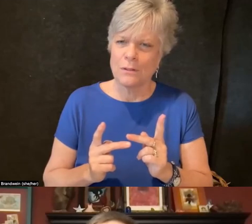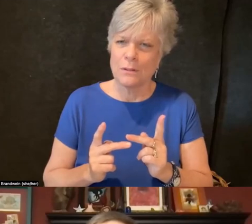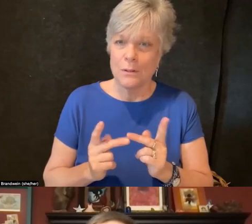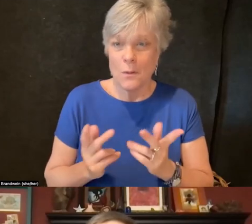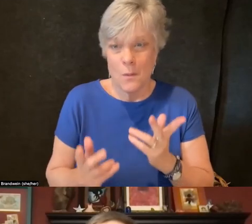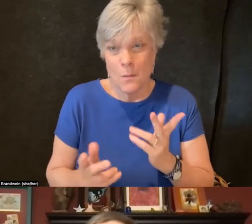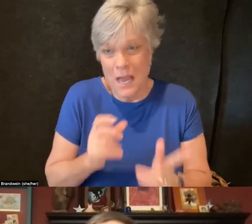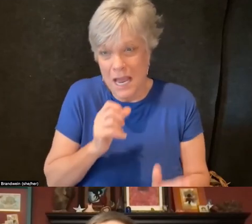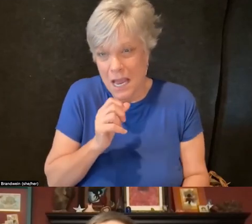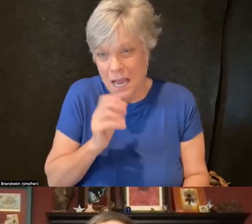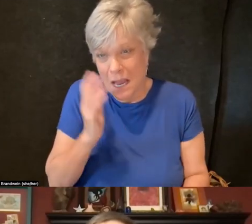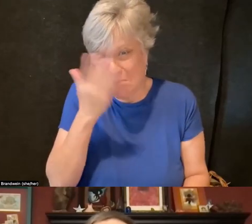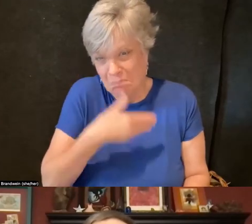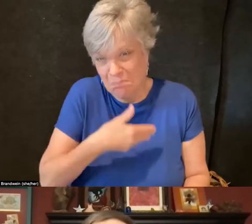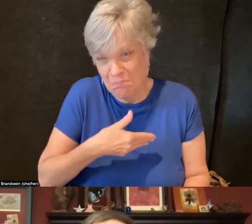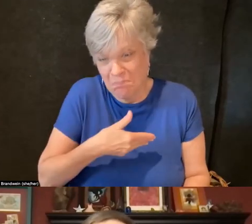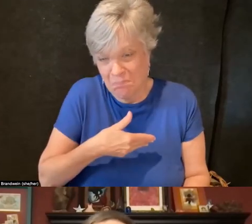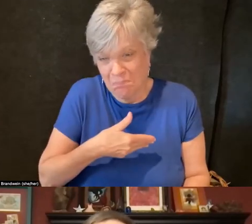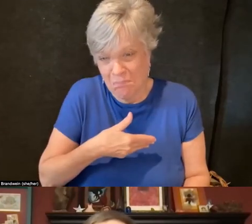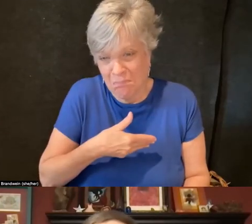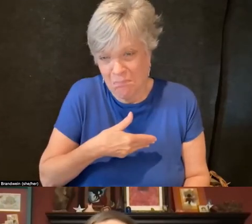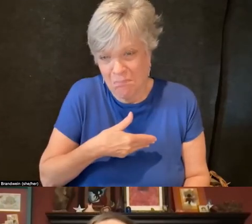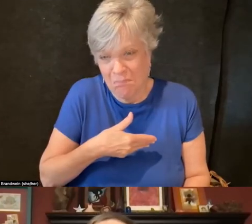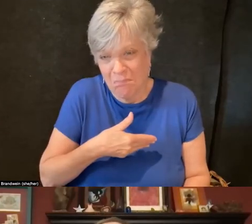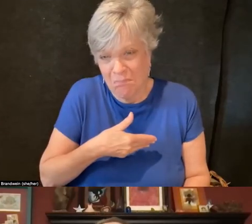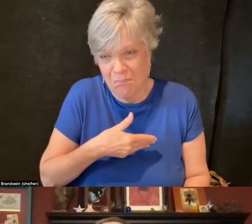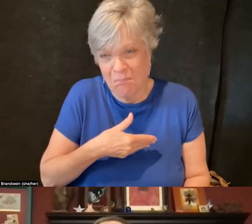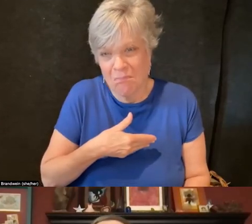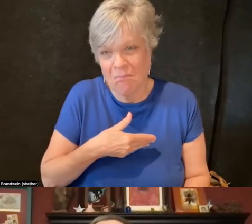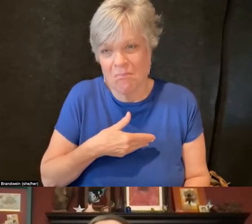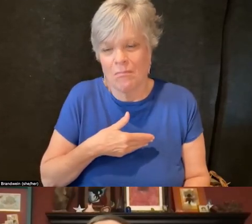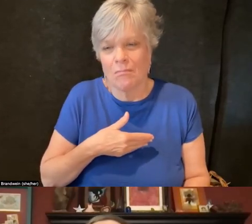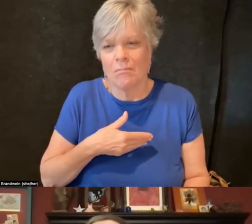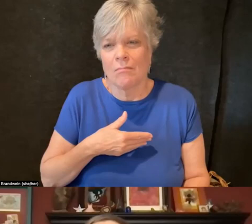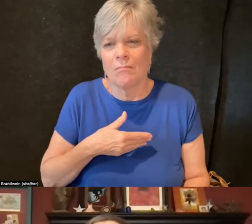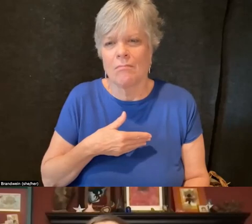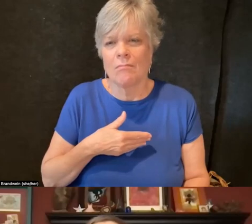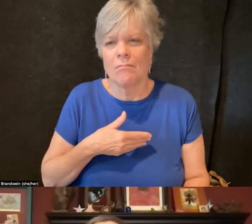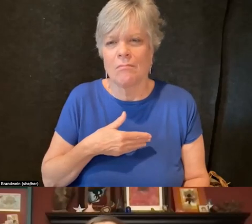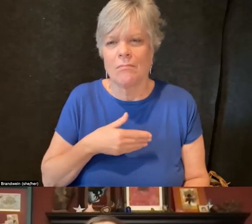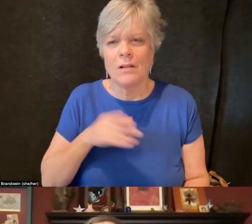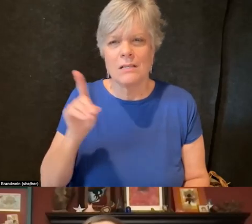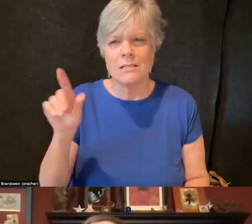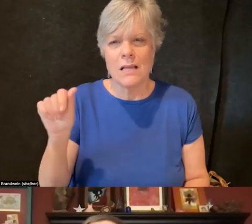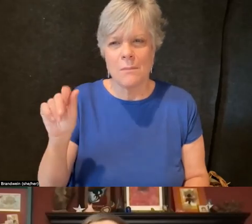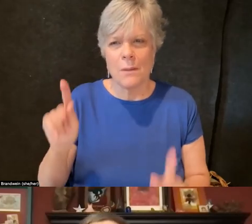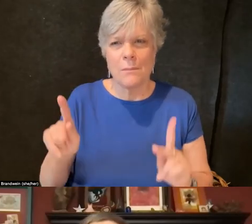as some of us might prefer or demand. Disabled people are already